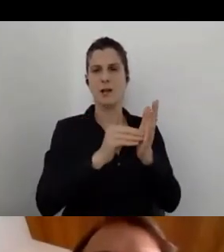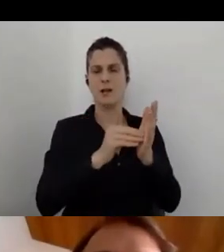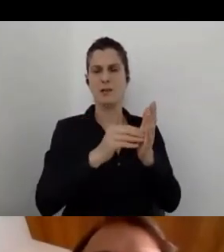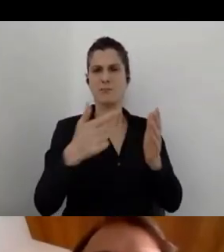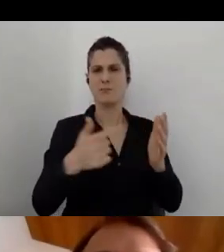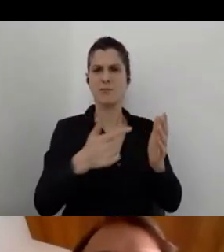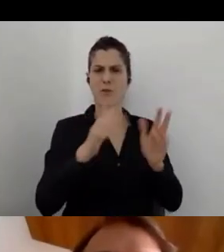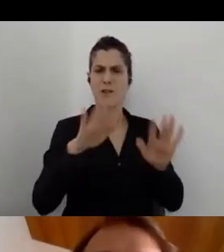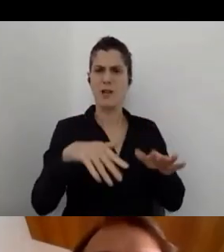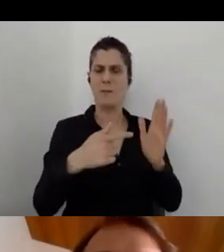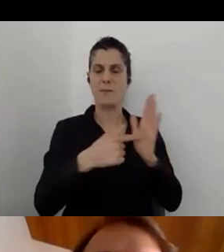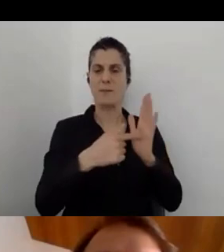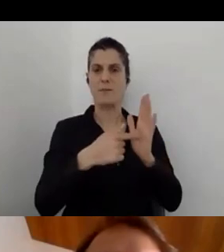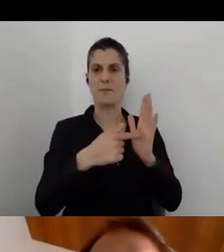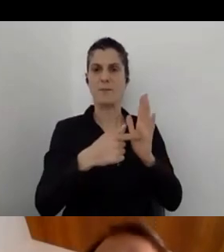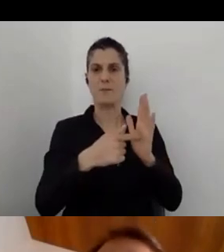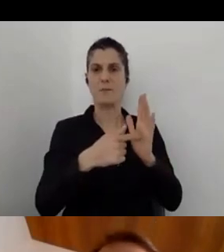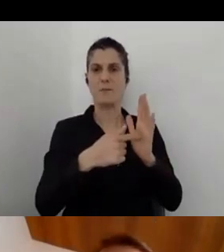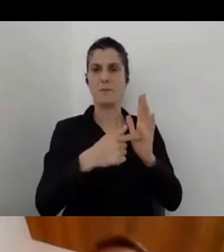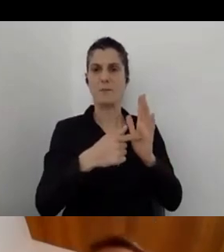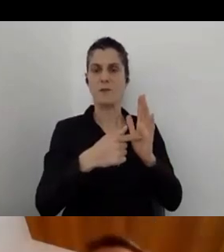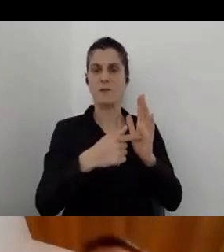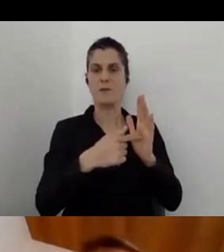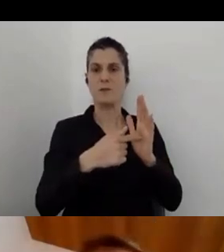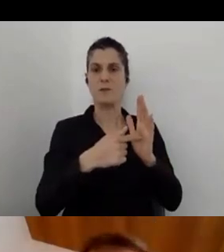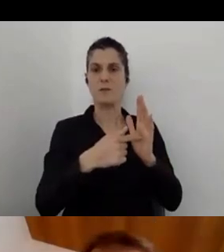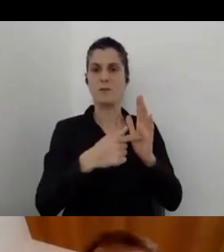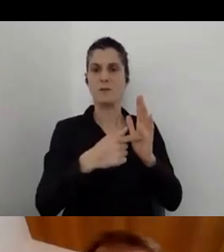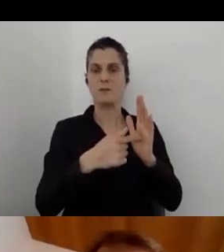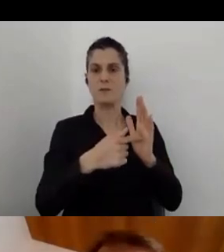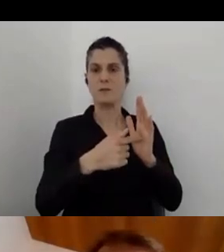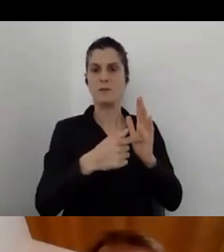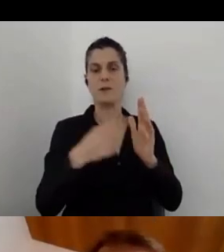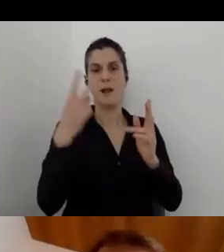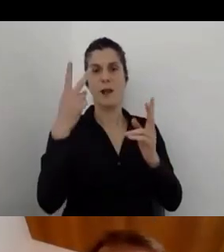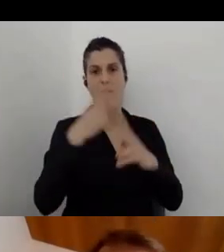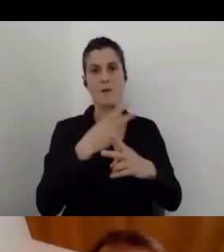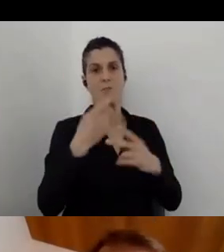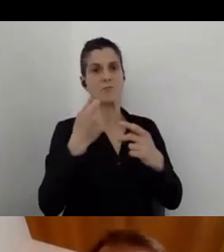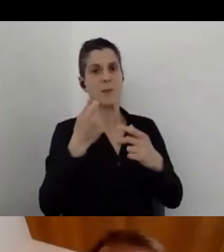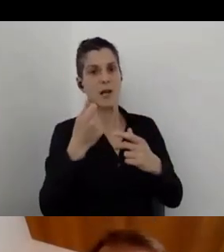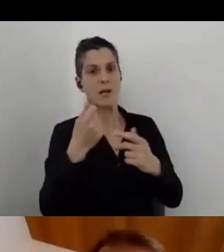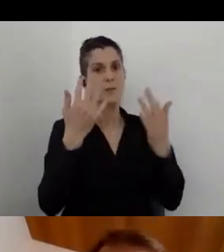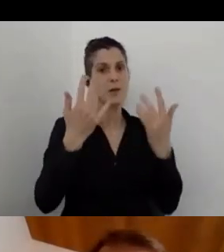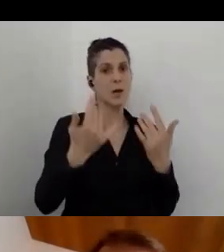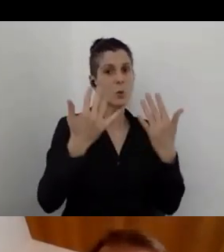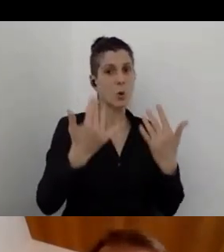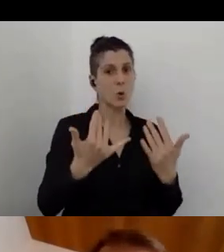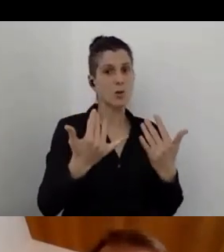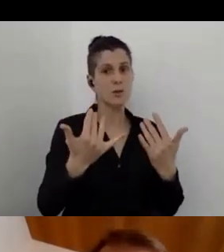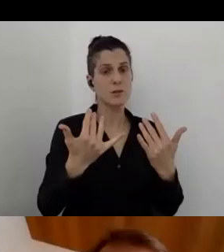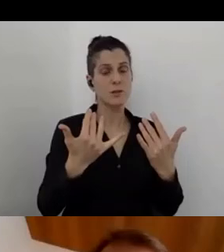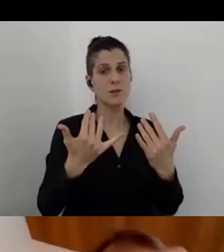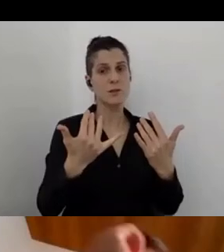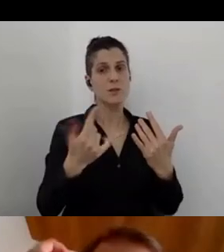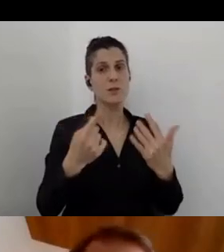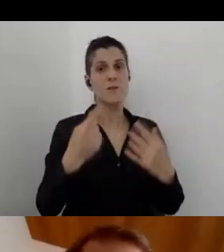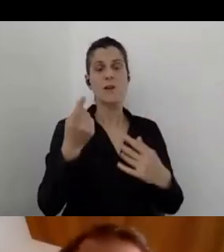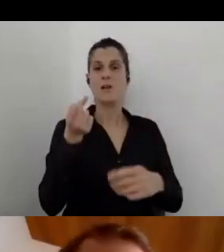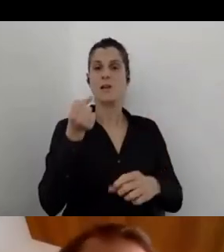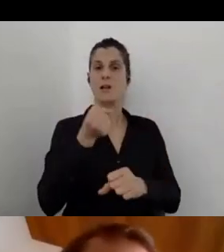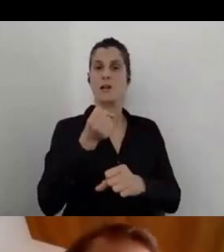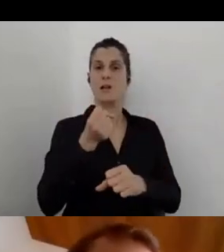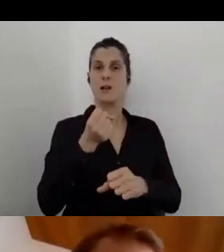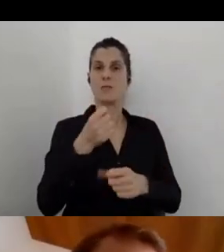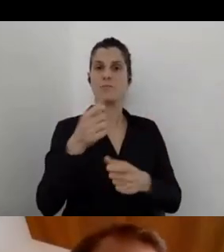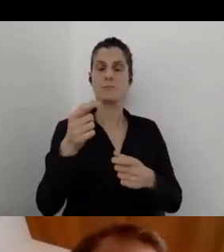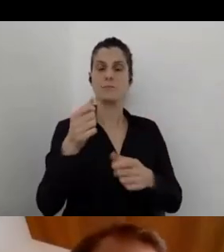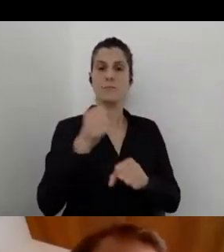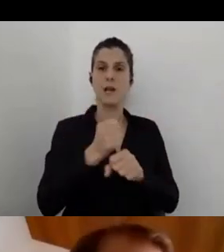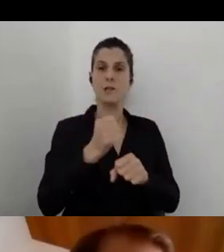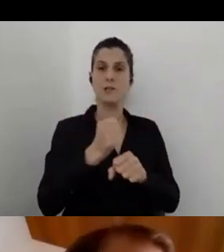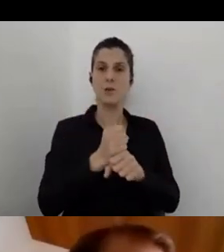of amounts, and costs, and do all kinds of data analyzing.